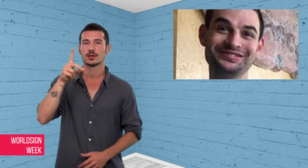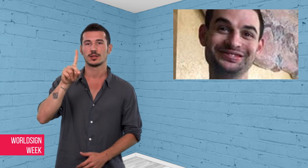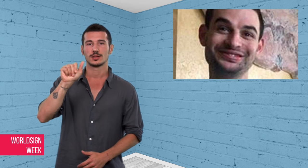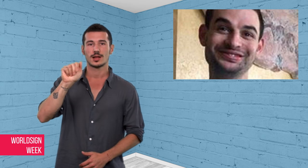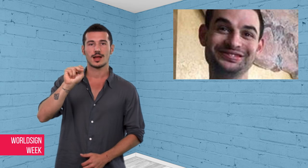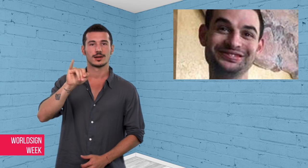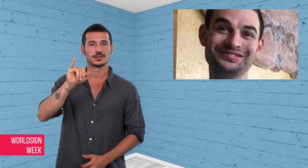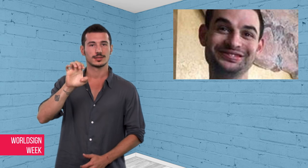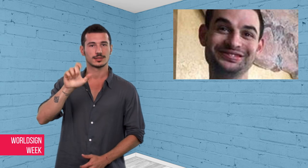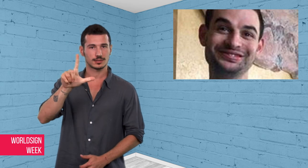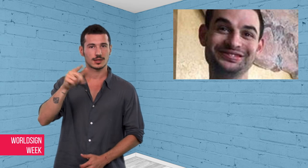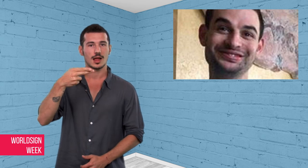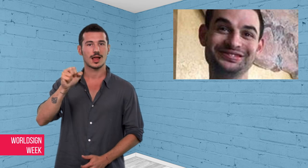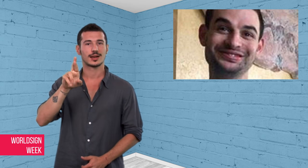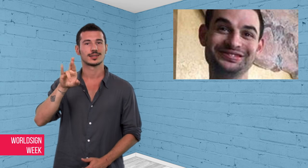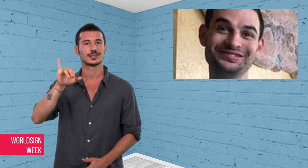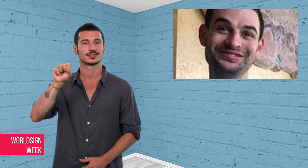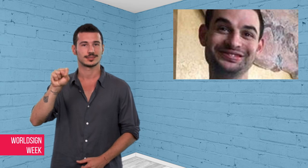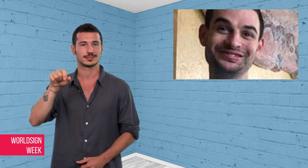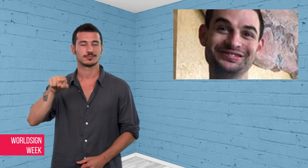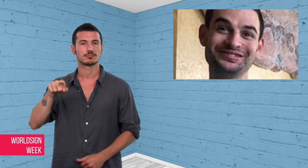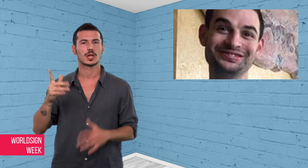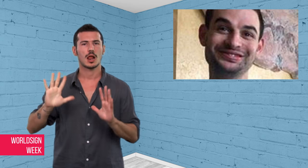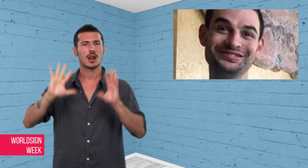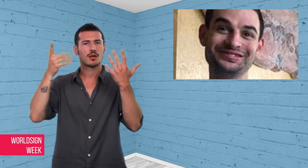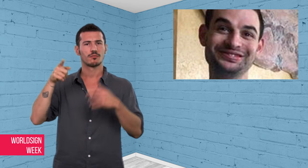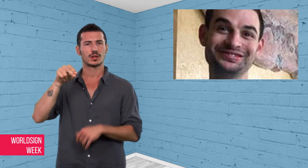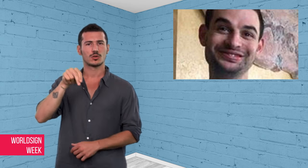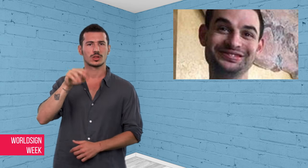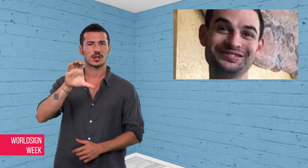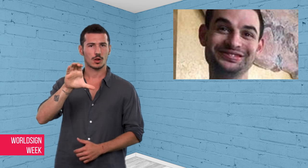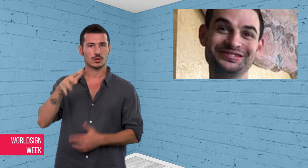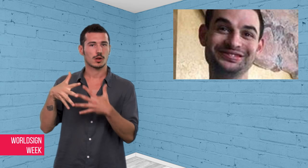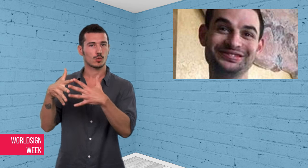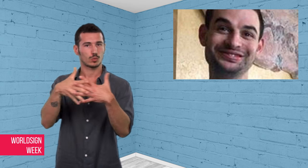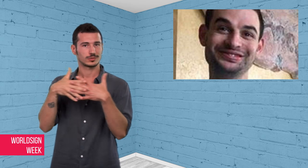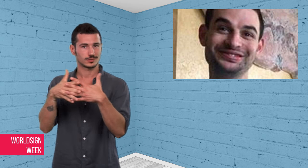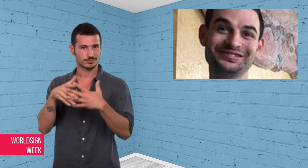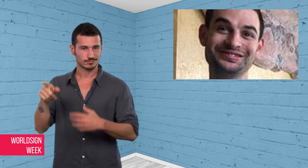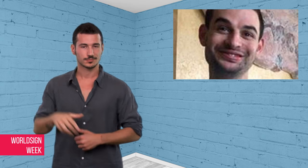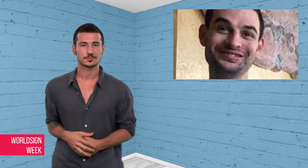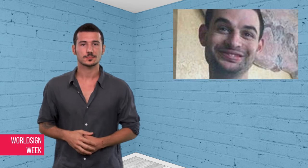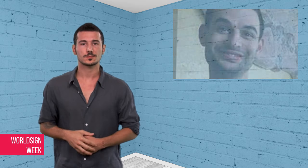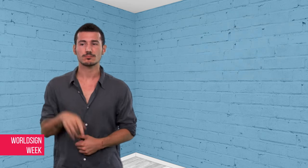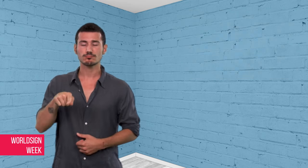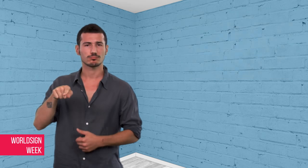dead by a cop in North Carolina, USA.